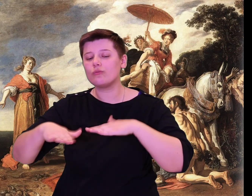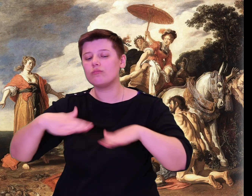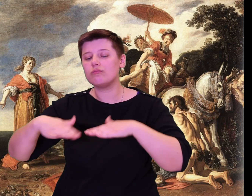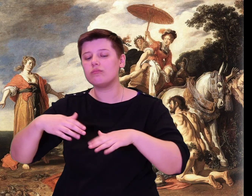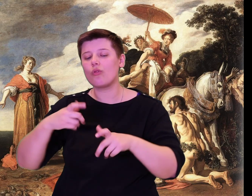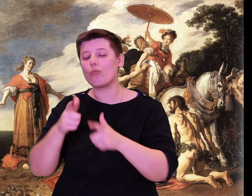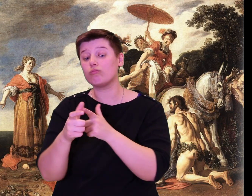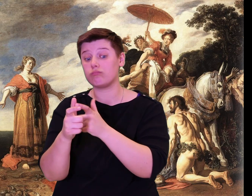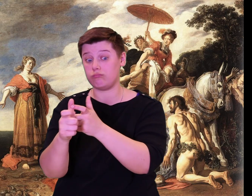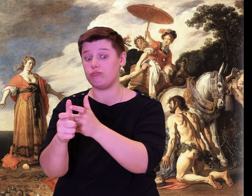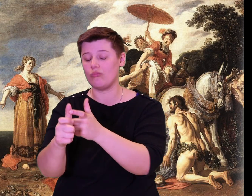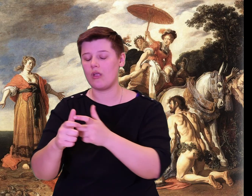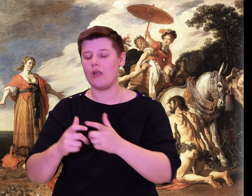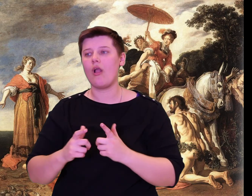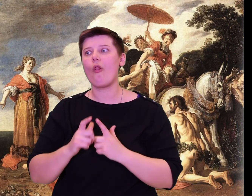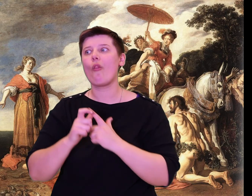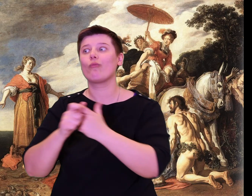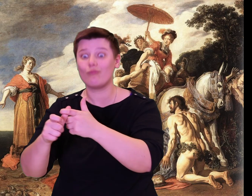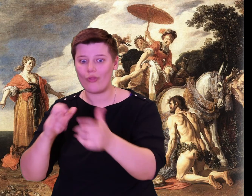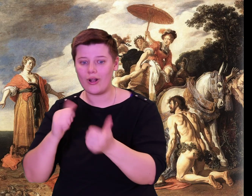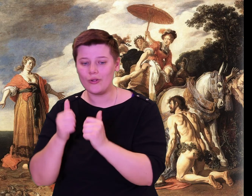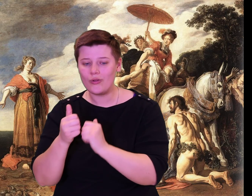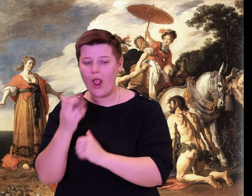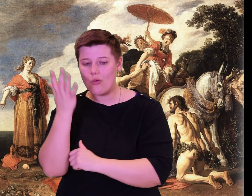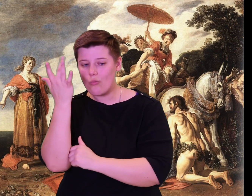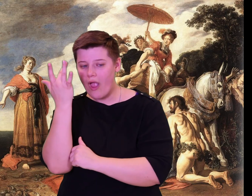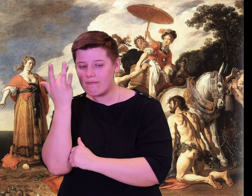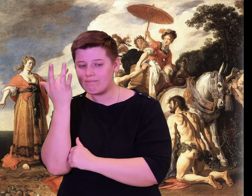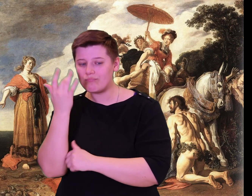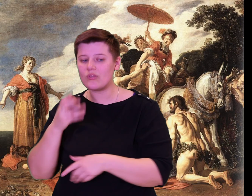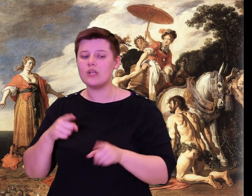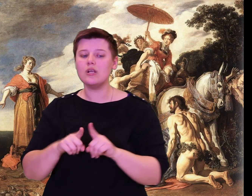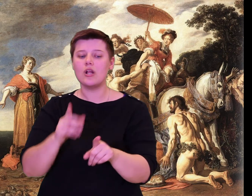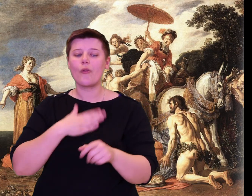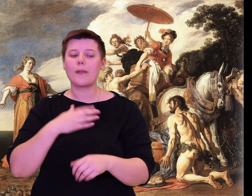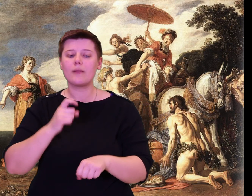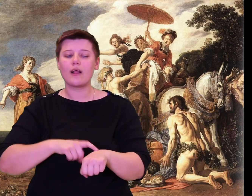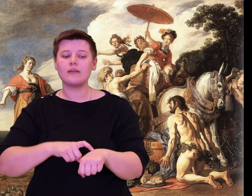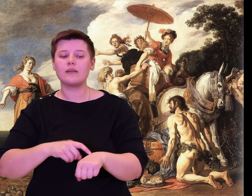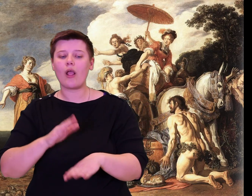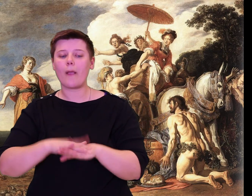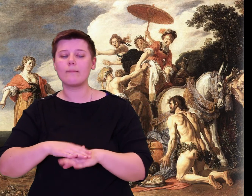I know the way to hold a polished bow. I always was the first to hit my man out